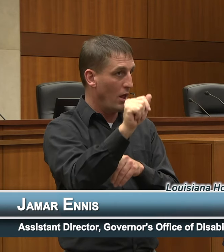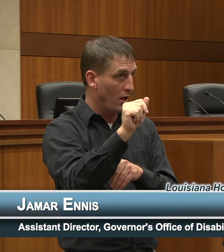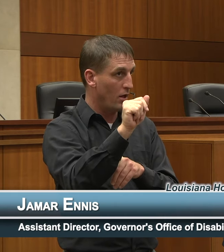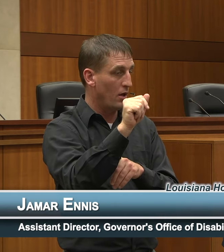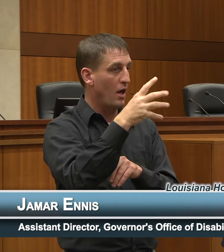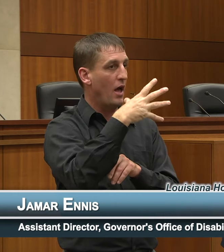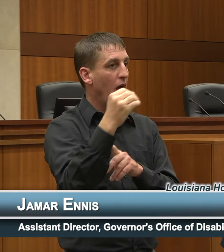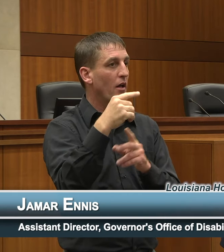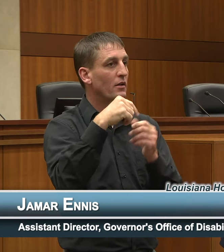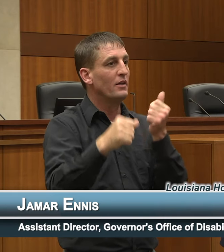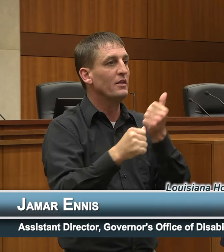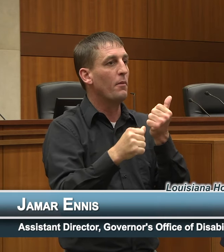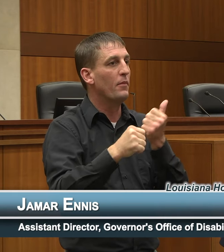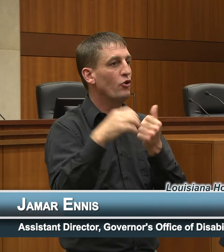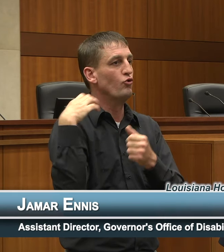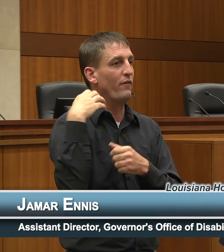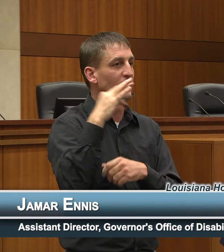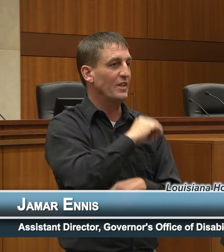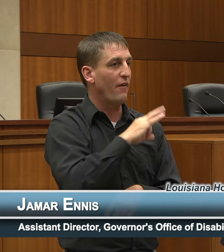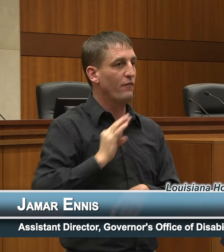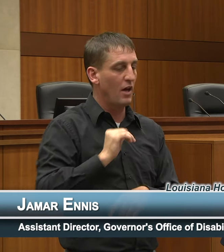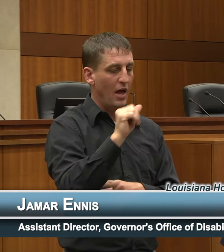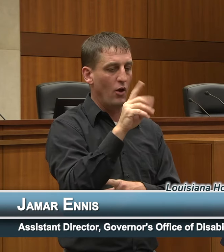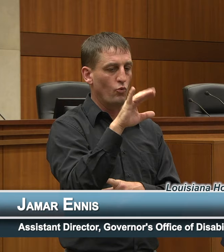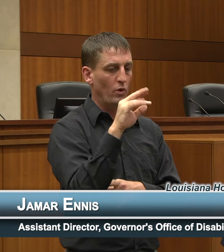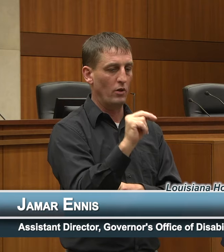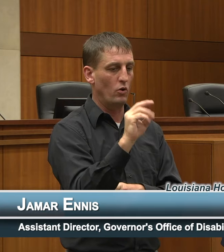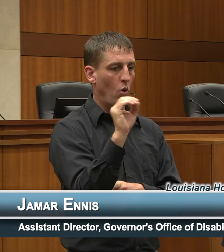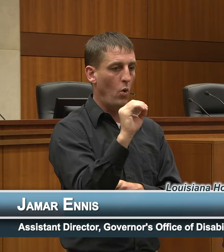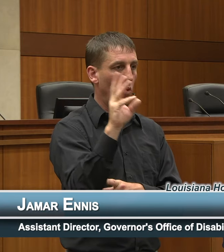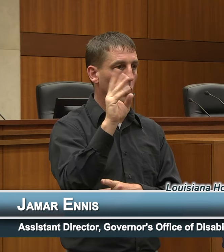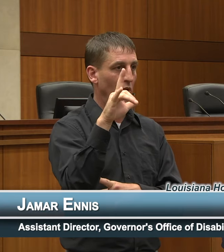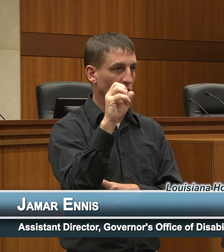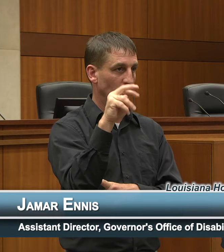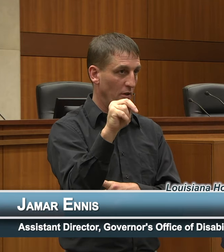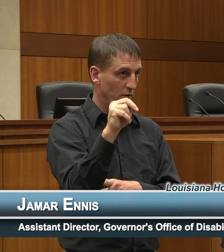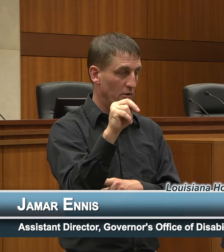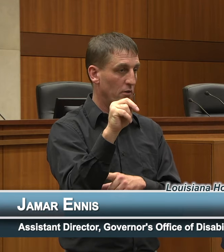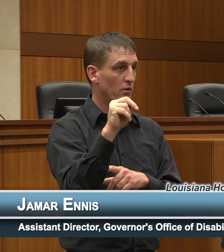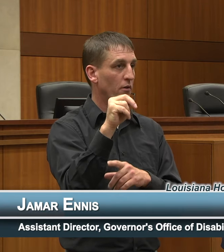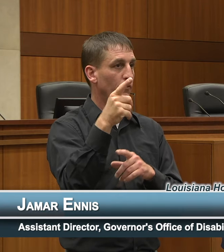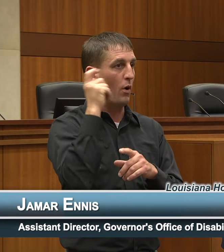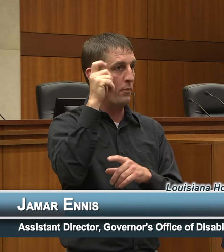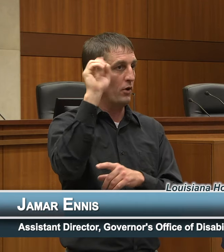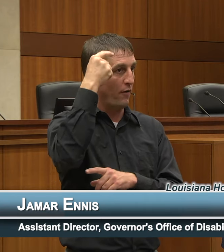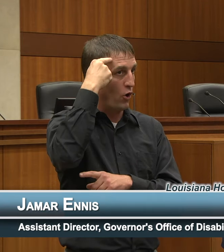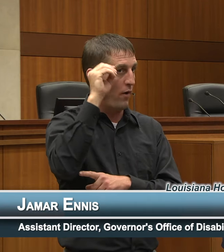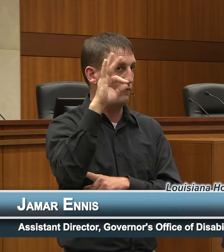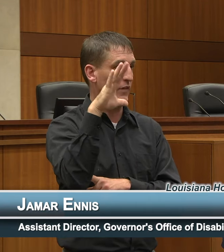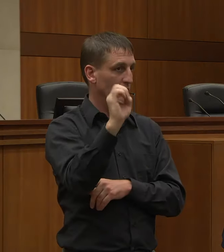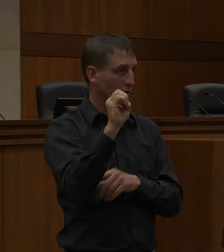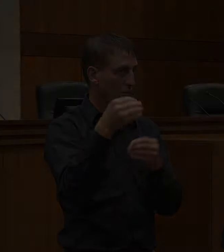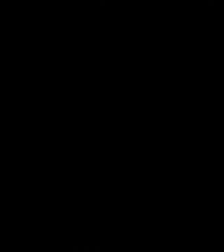Deputy Chief of Staff Dr. Adrian O. Wilson, from the Governor's Office to provide remarks.